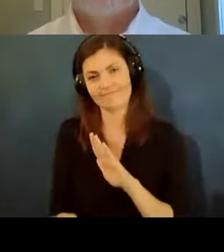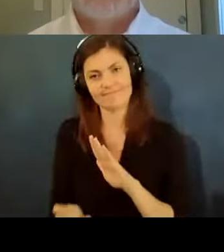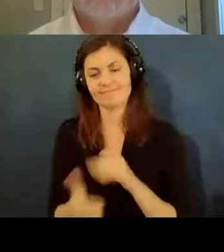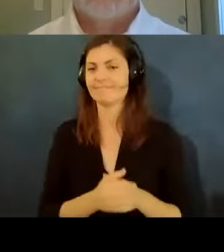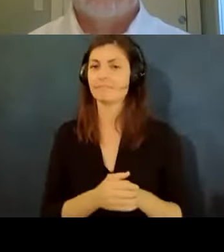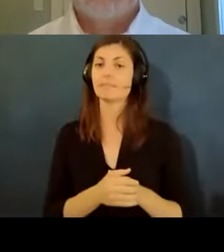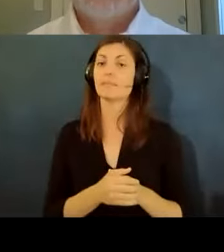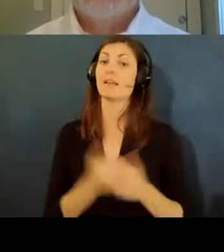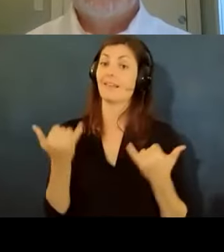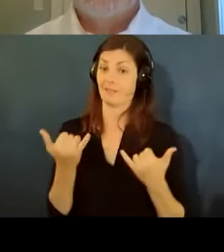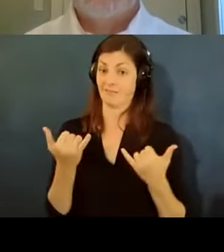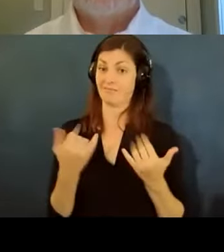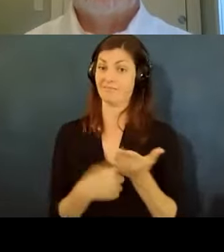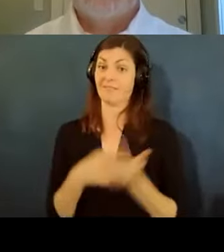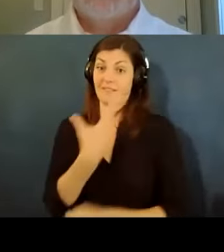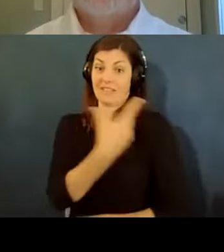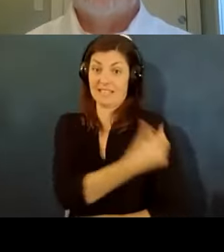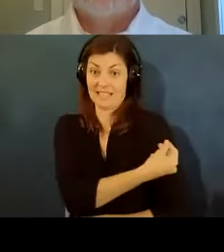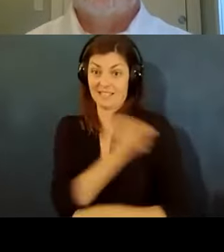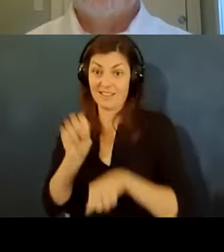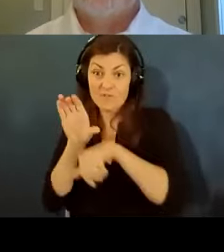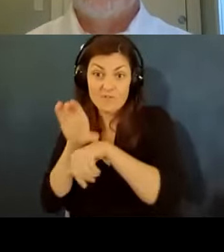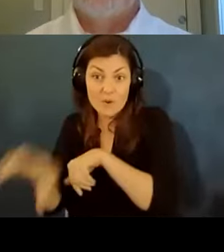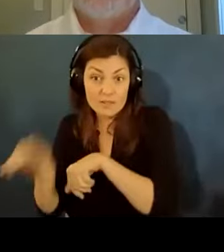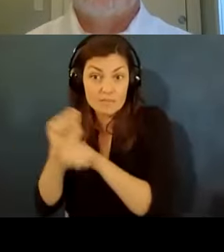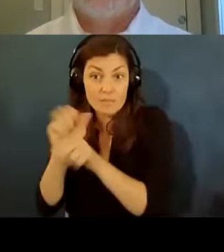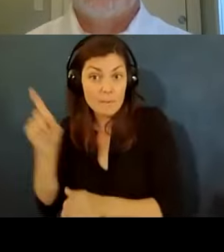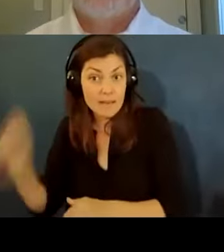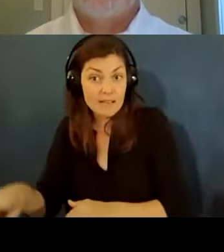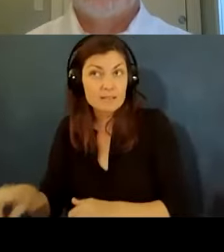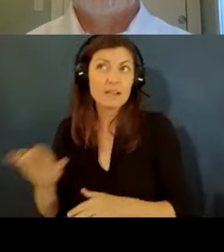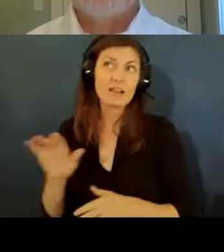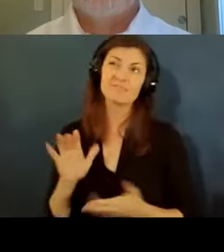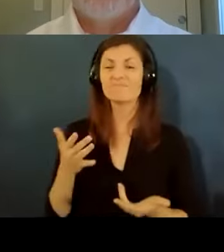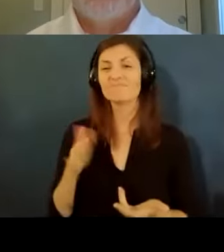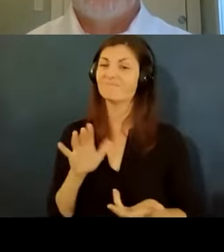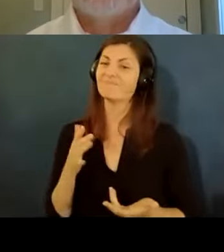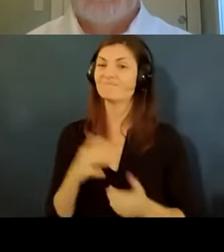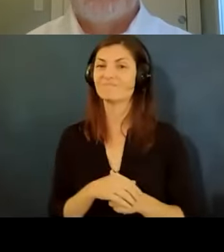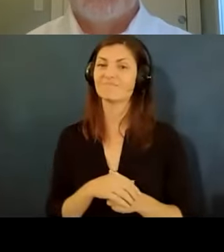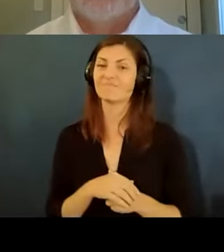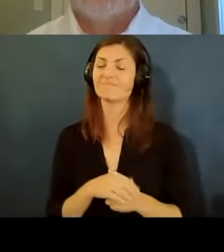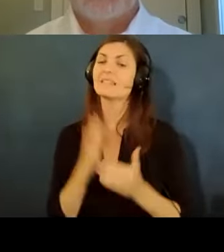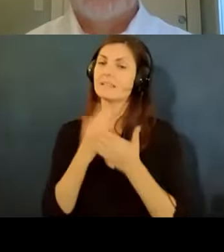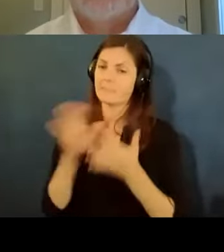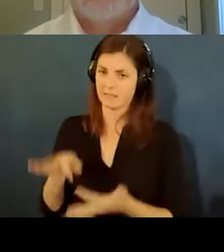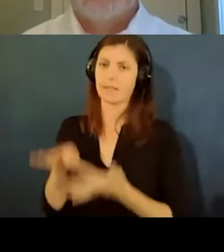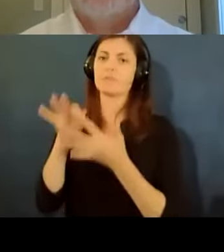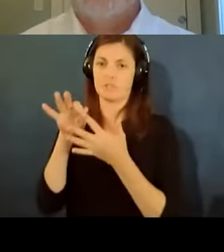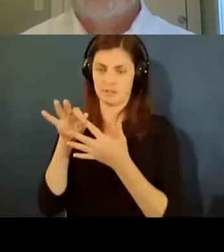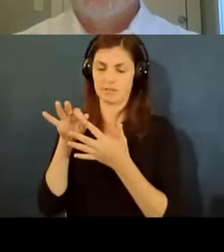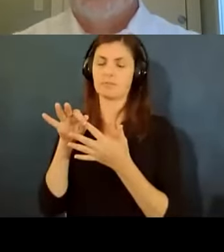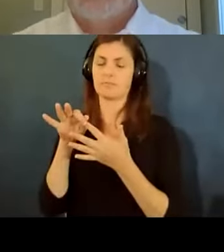take it so the answer is sort of um so there are exceptions so they can say if you want to keep